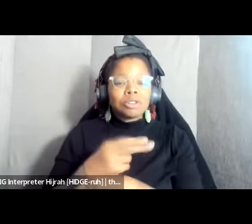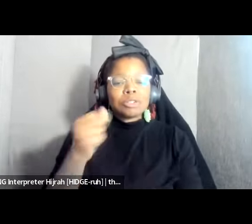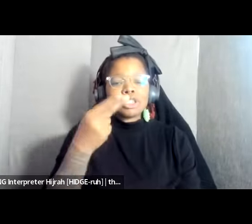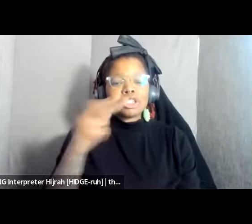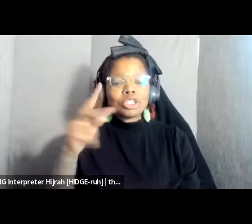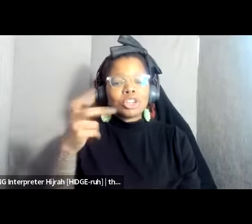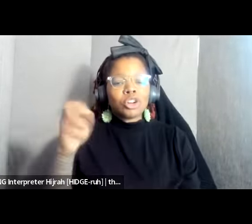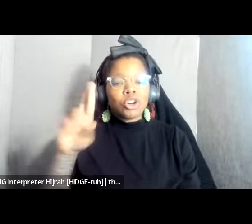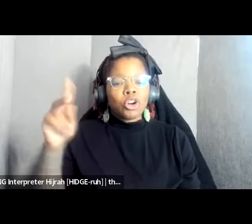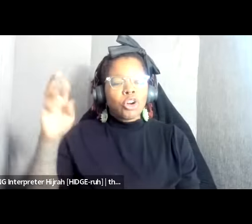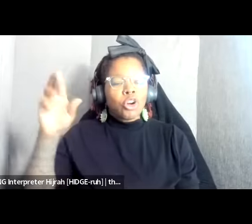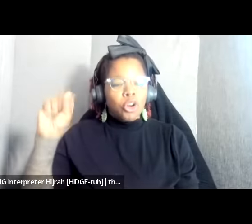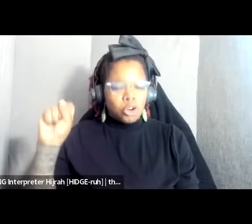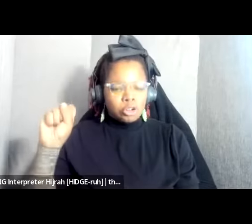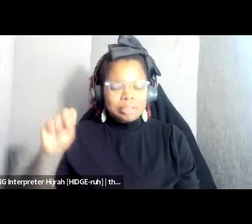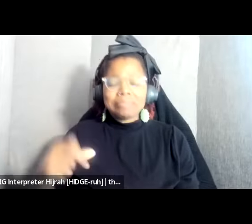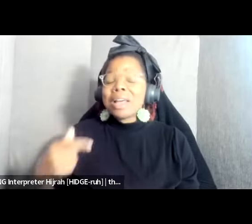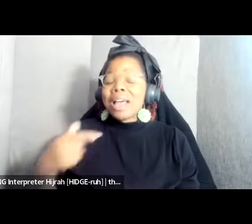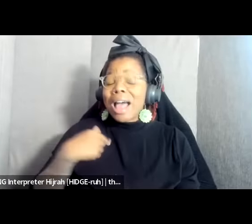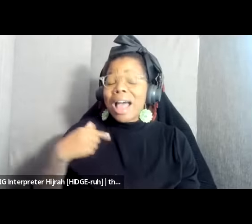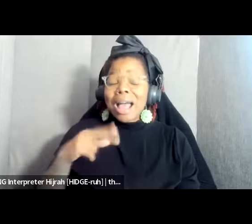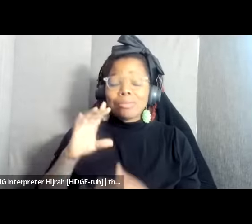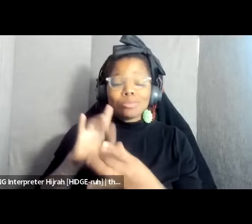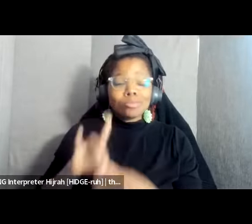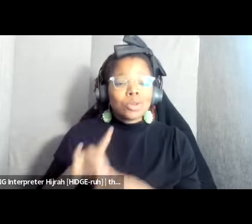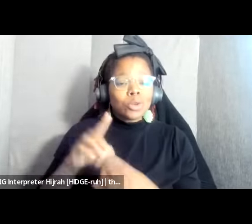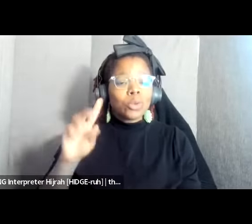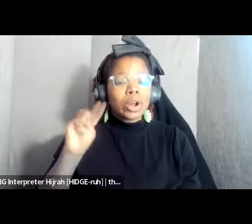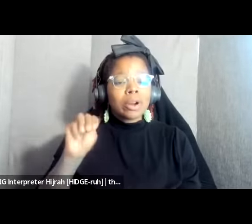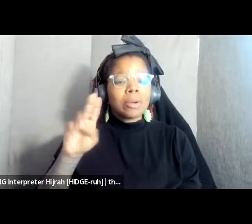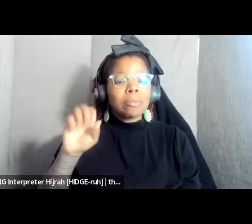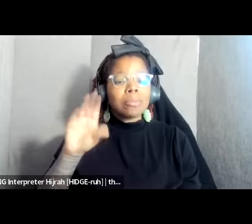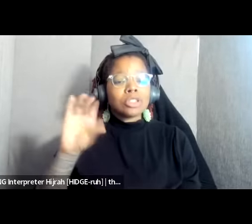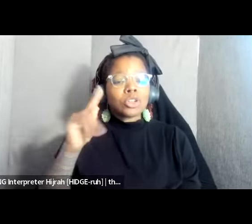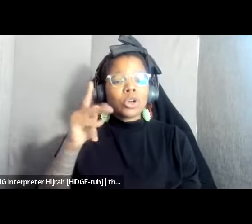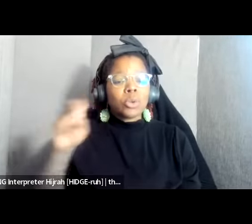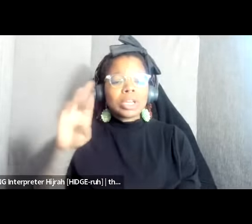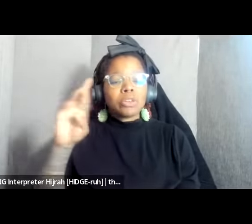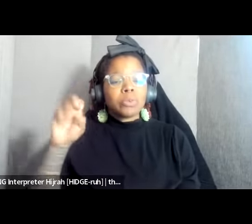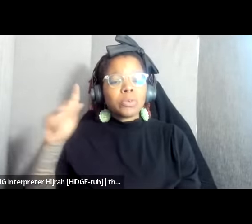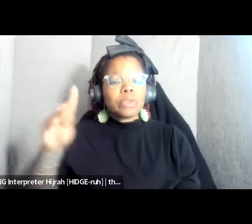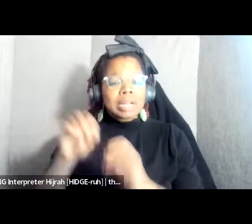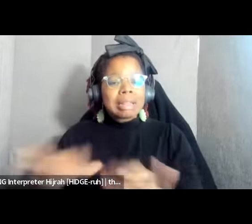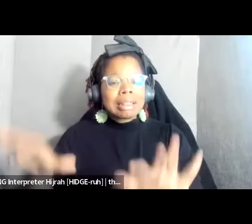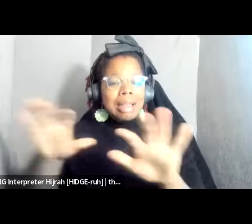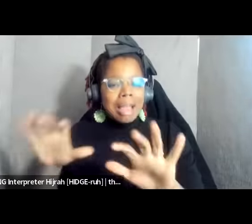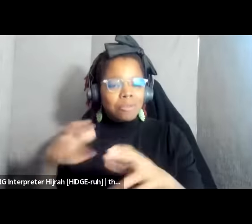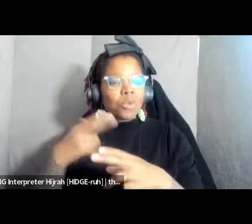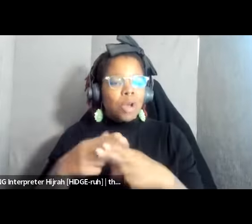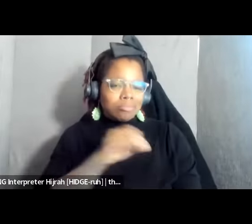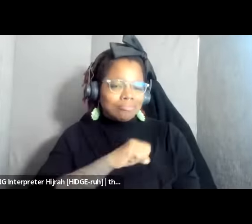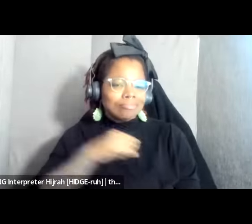panel today from Mogi Creekland also known as Atlanta and I have so much appreciation